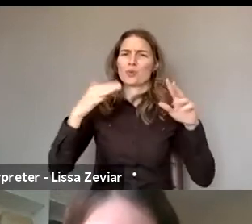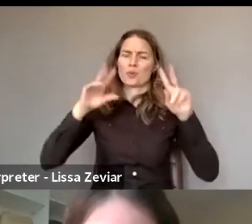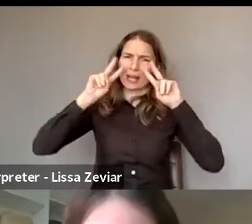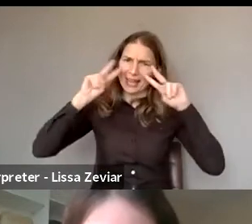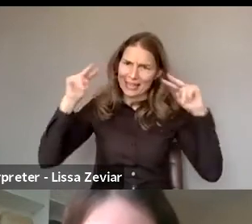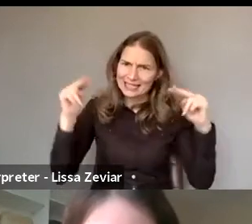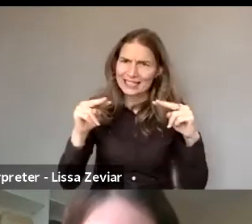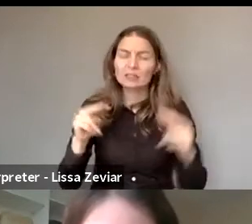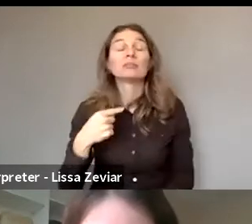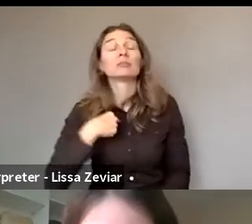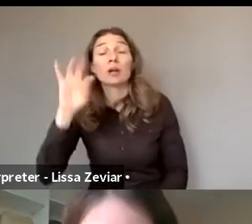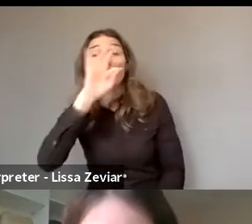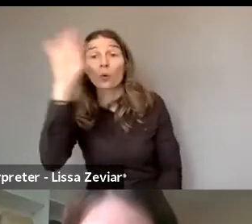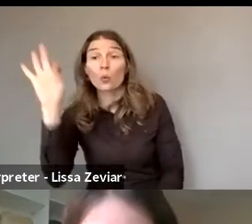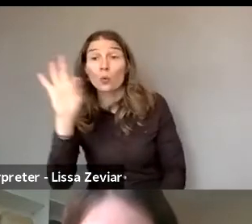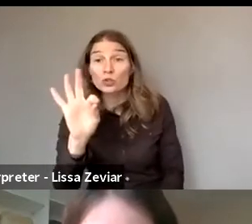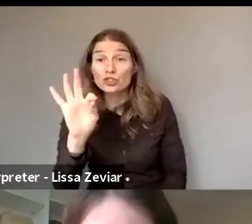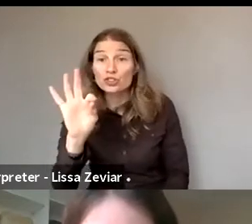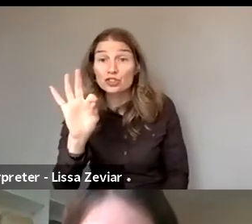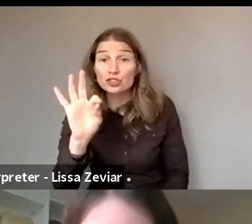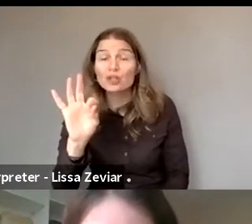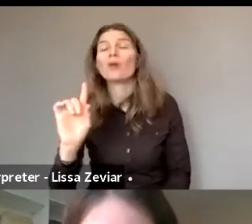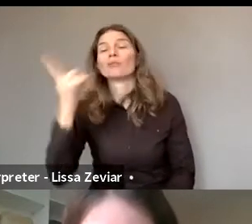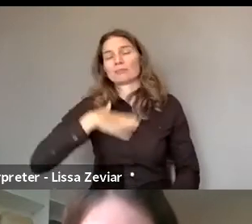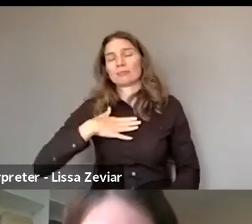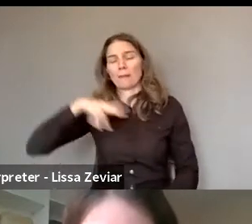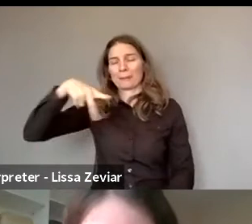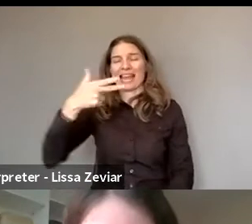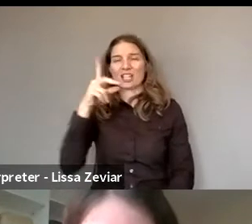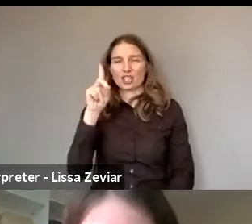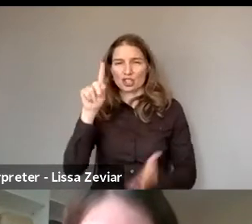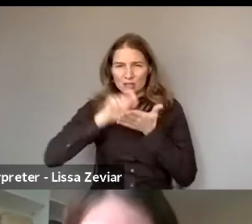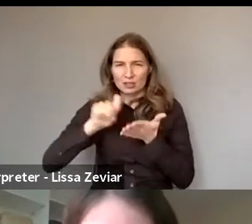My question is well, first of all, I'm PhD studying violence against women